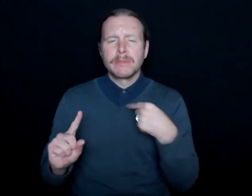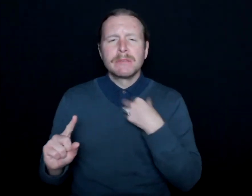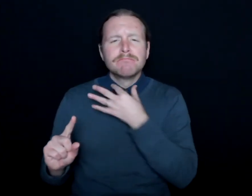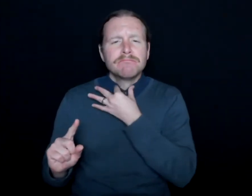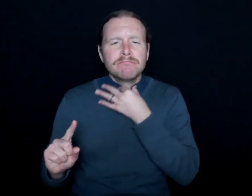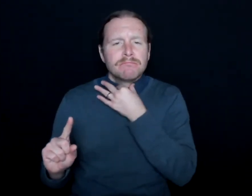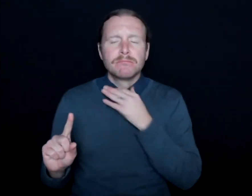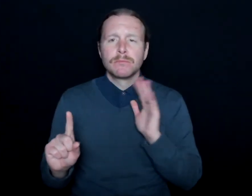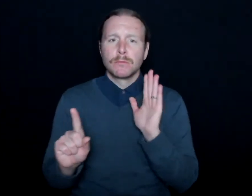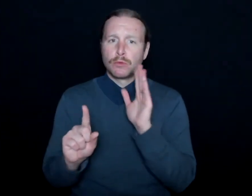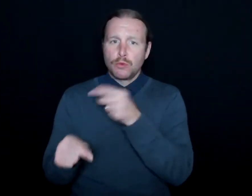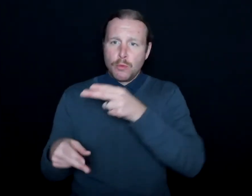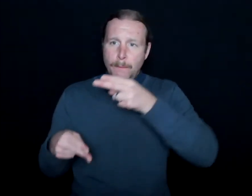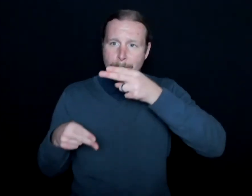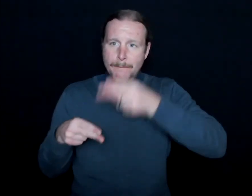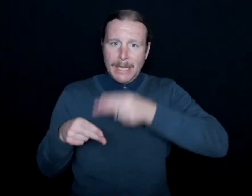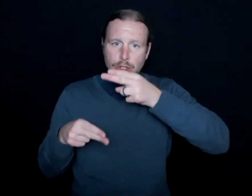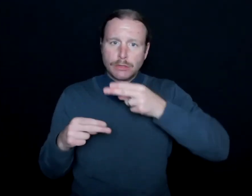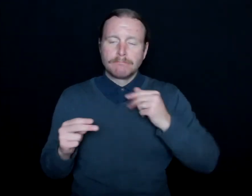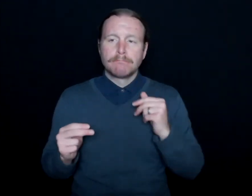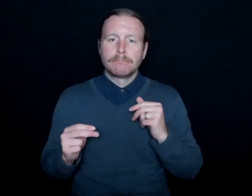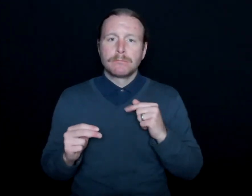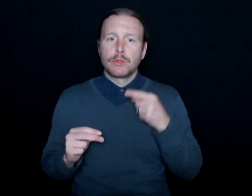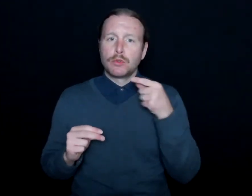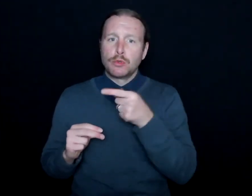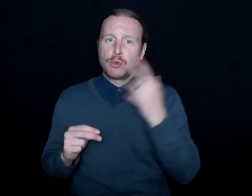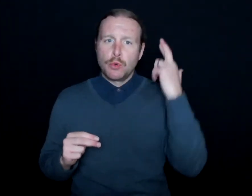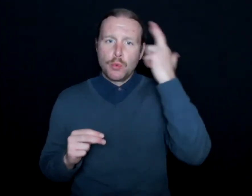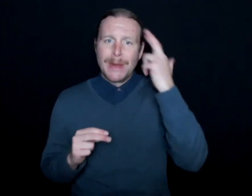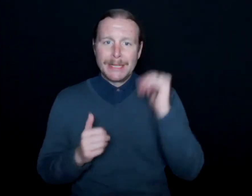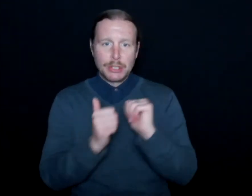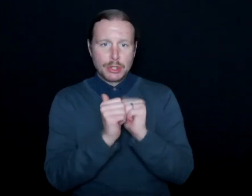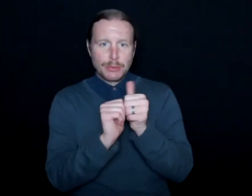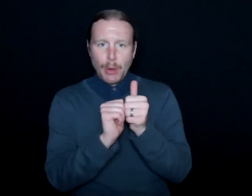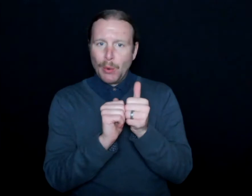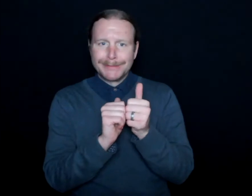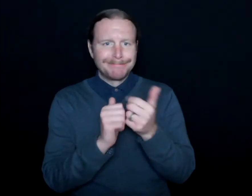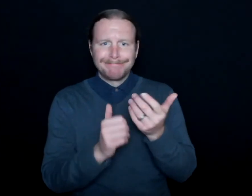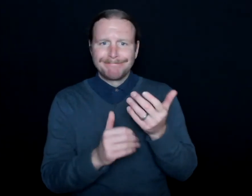you mentioned that you realized sports really are inaccessible,